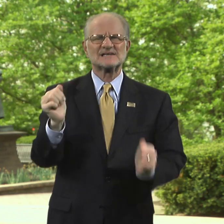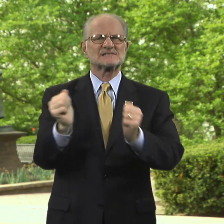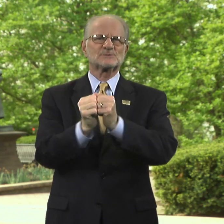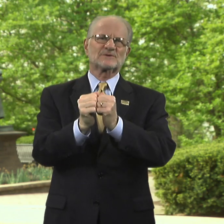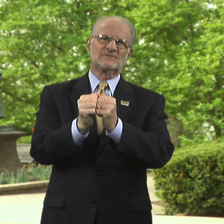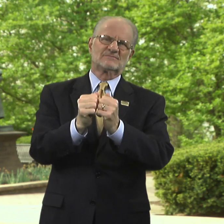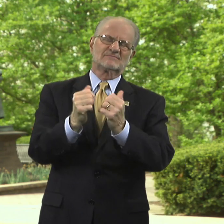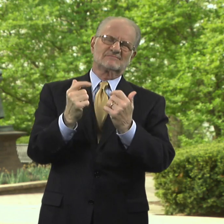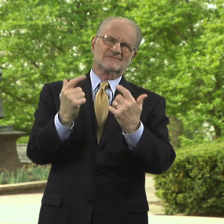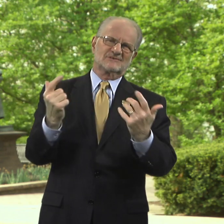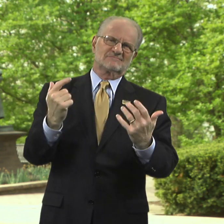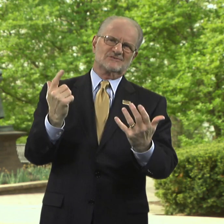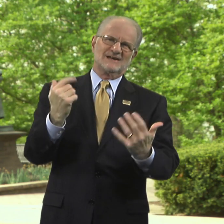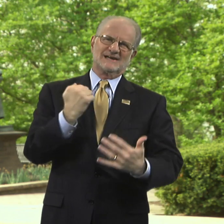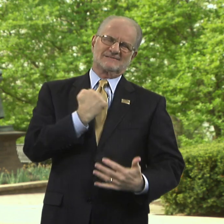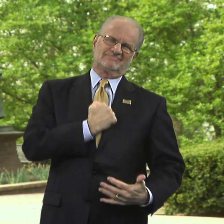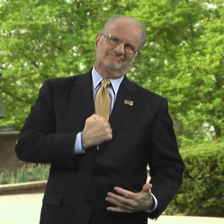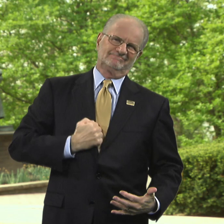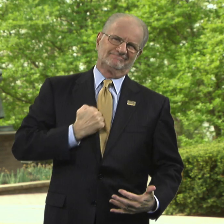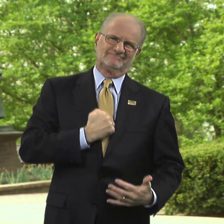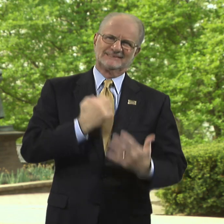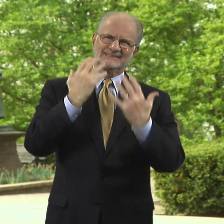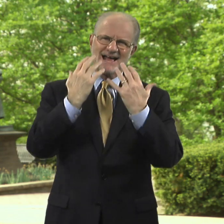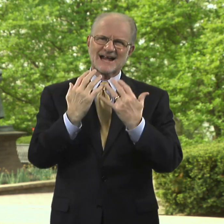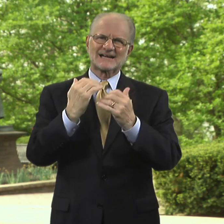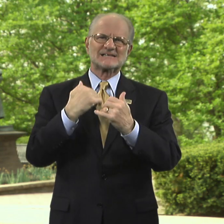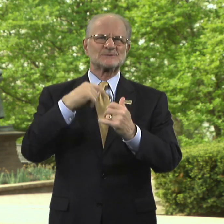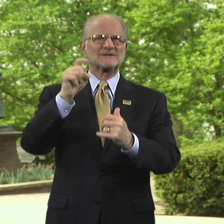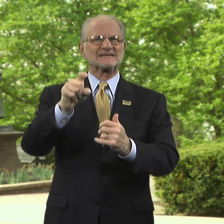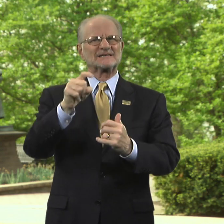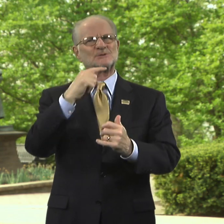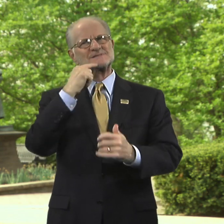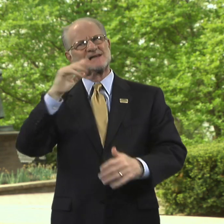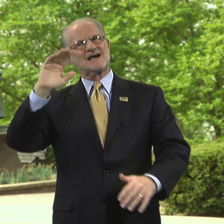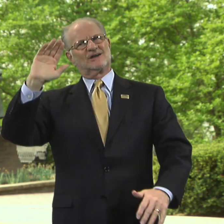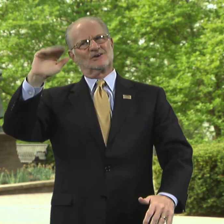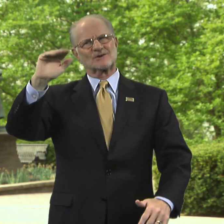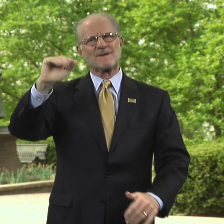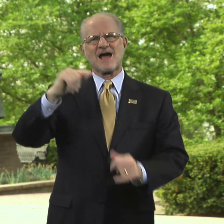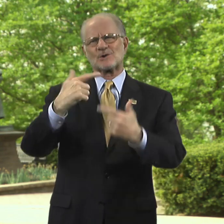It's with great sadness that we need to say good bye